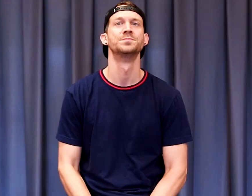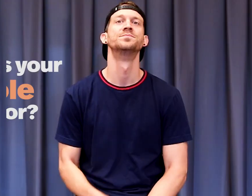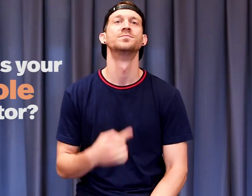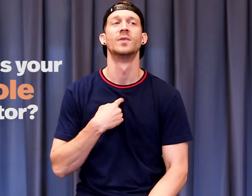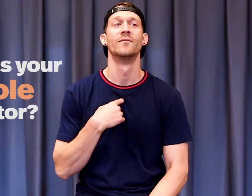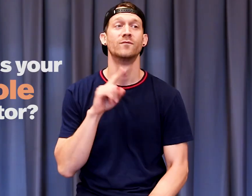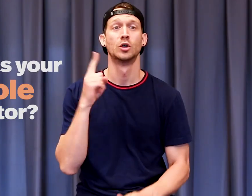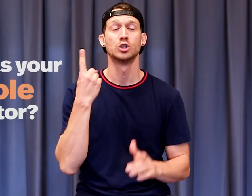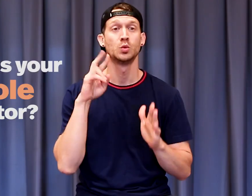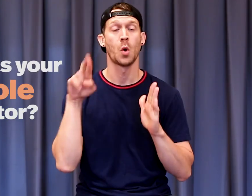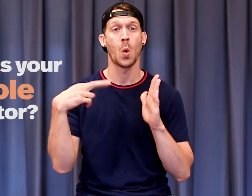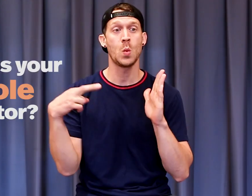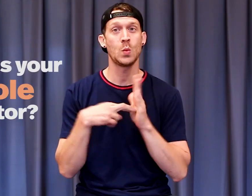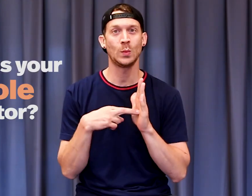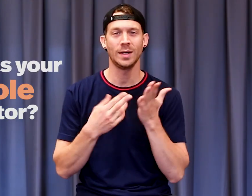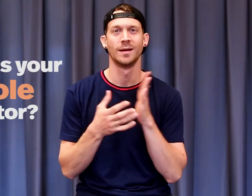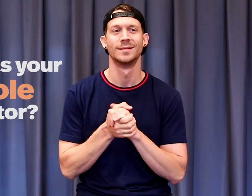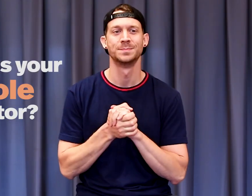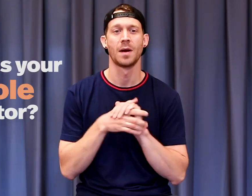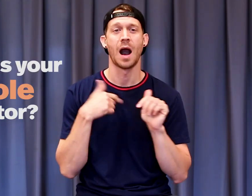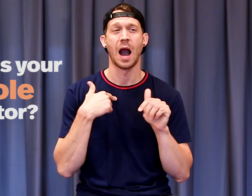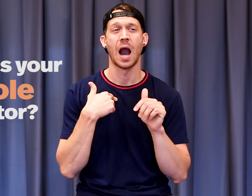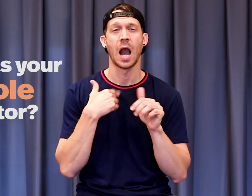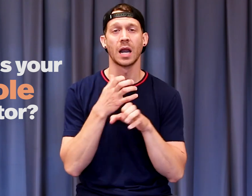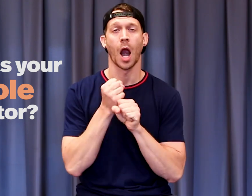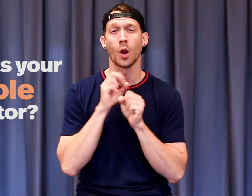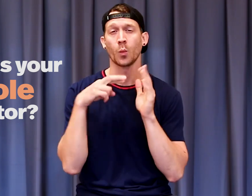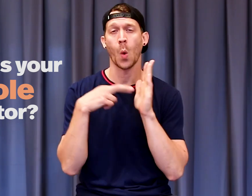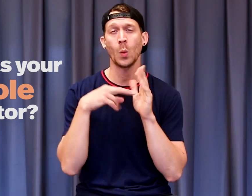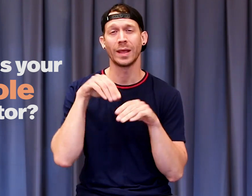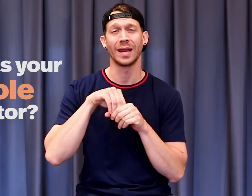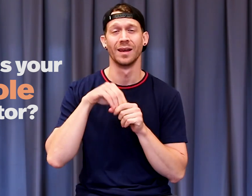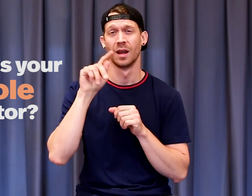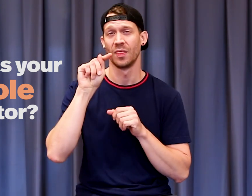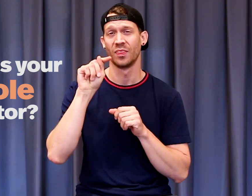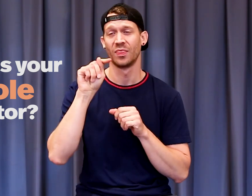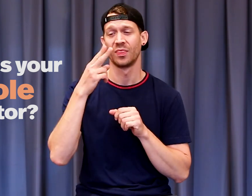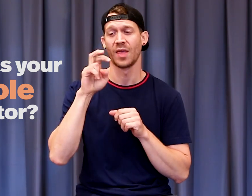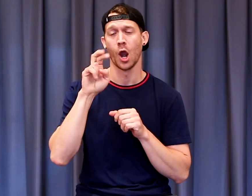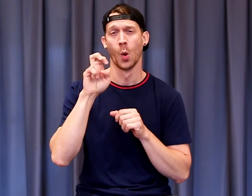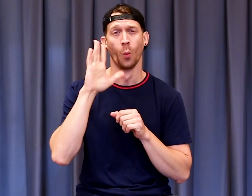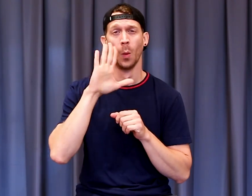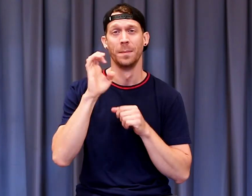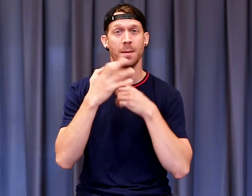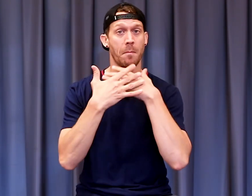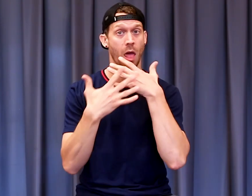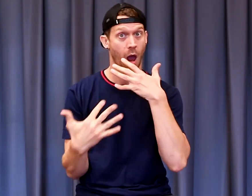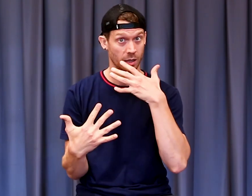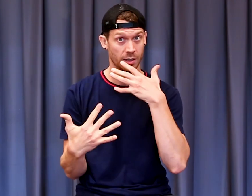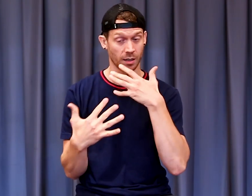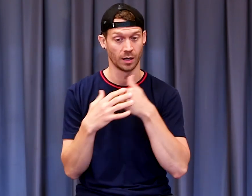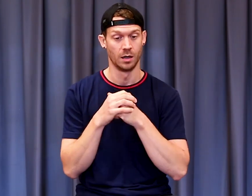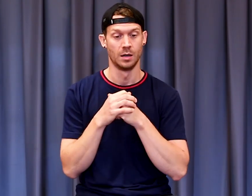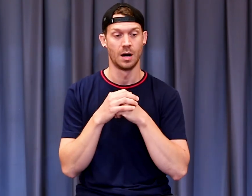My first role... I got a role in There Will Be Blood.